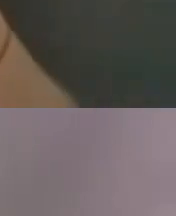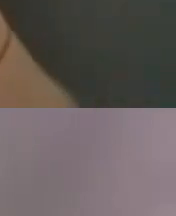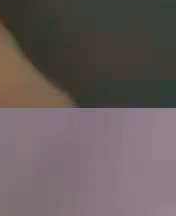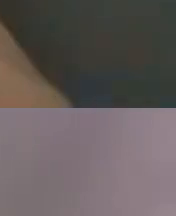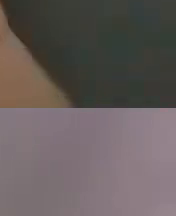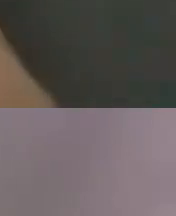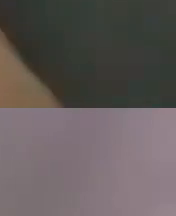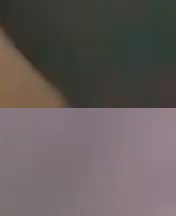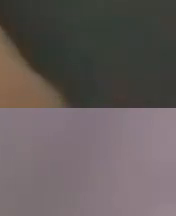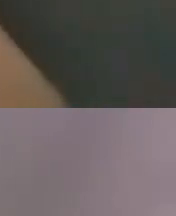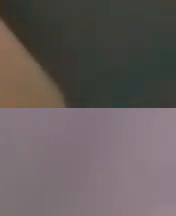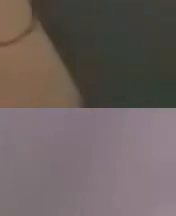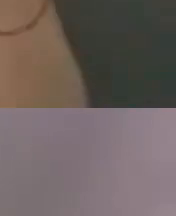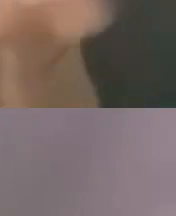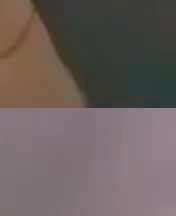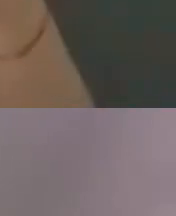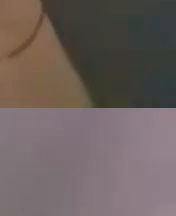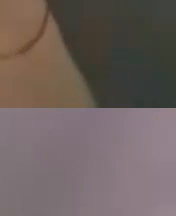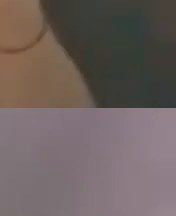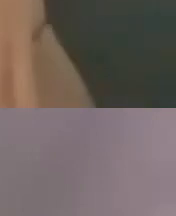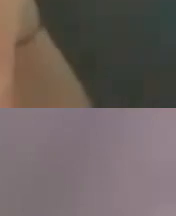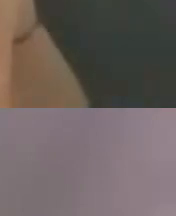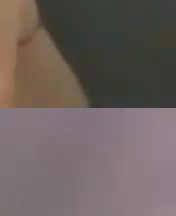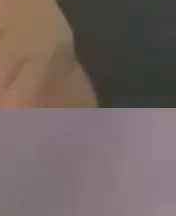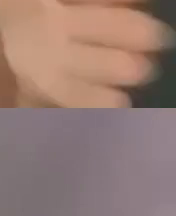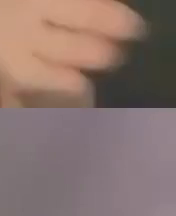um but those are more rare that's more rare are the bulk of our work